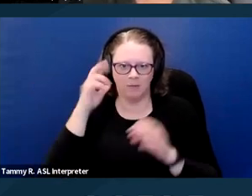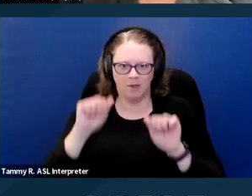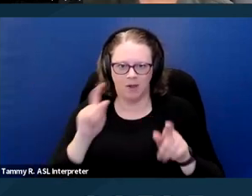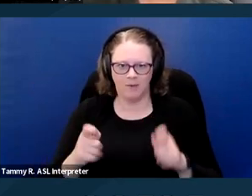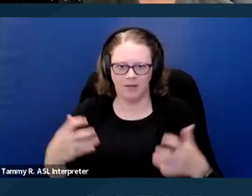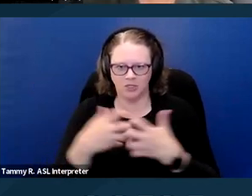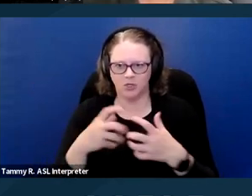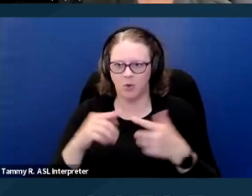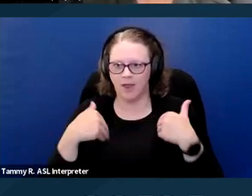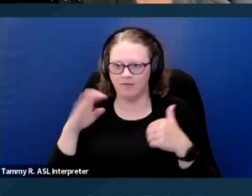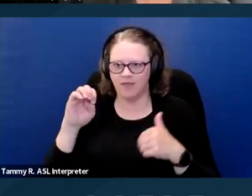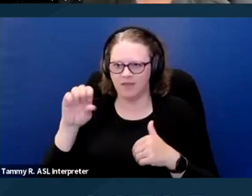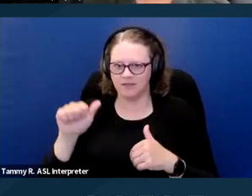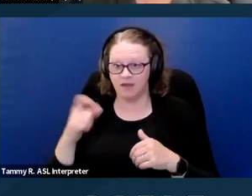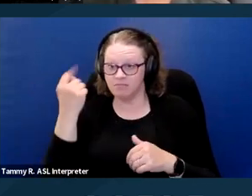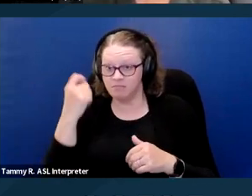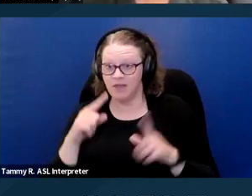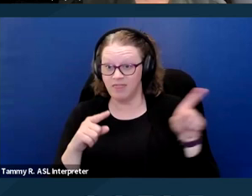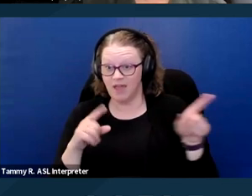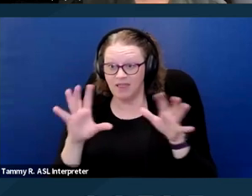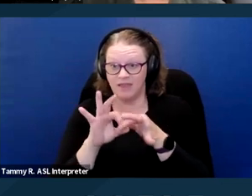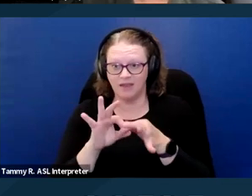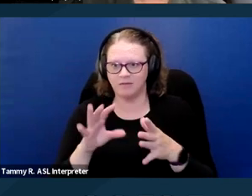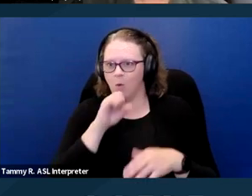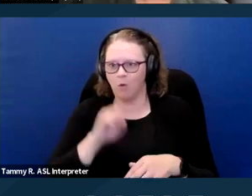'cause they did update that document recently. Next slide.